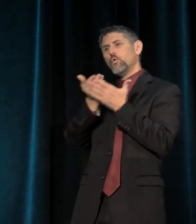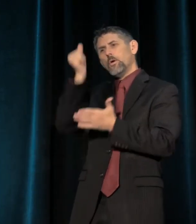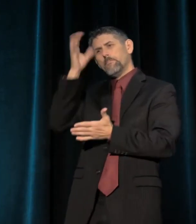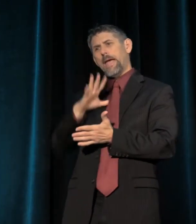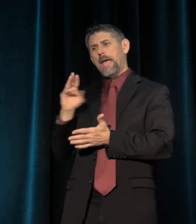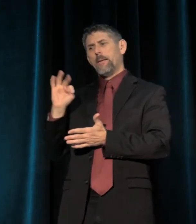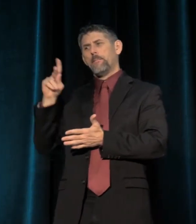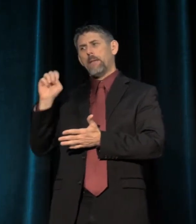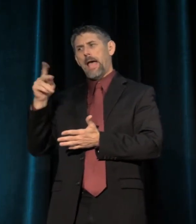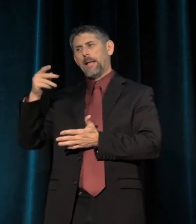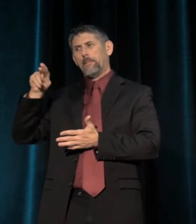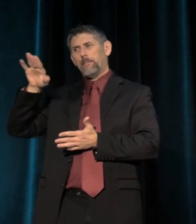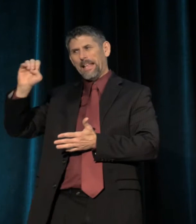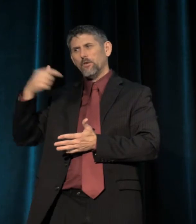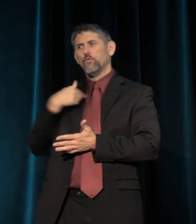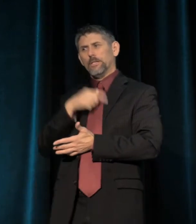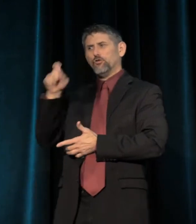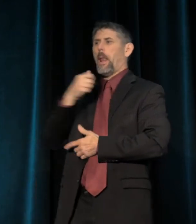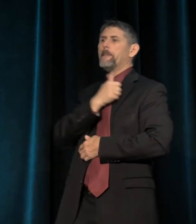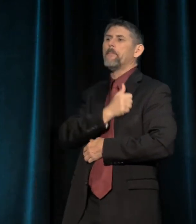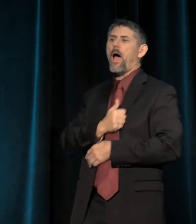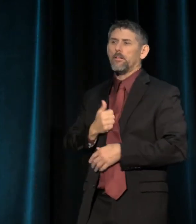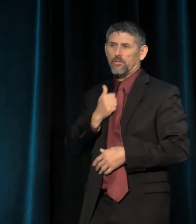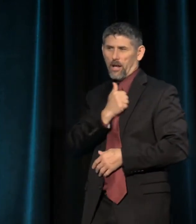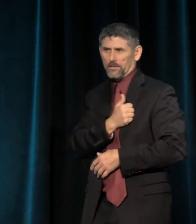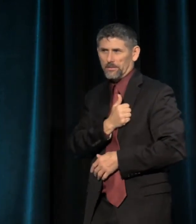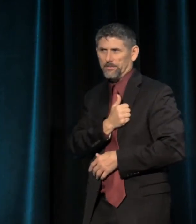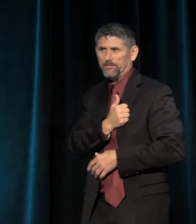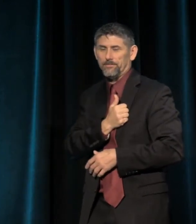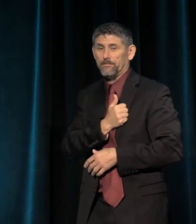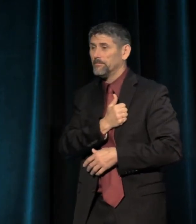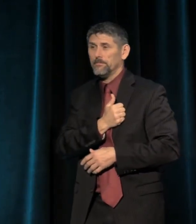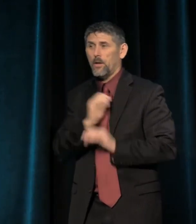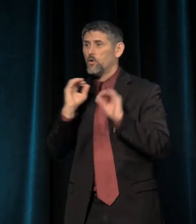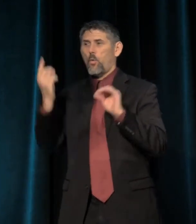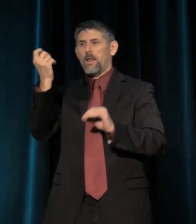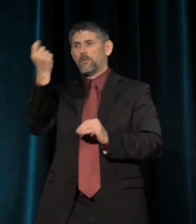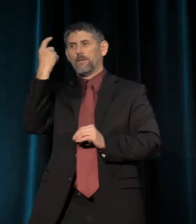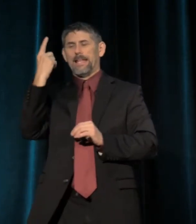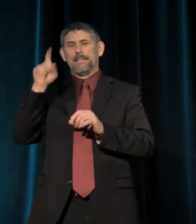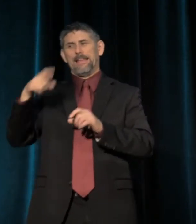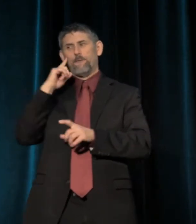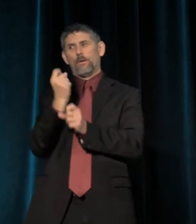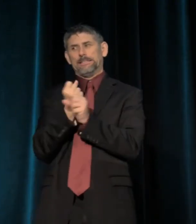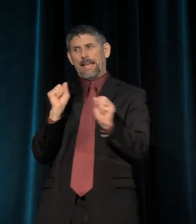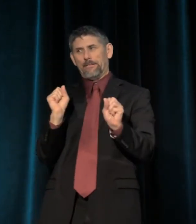and that we should apologize. Now nobody understands the need for safety